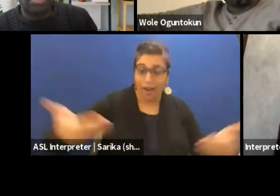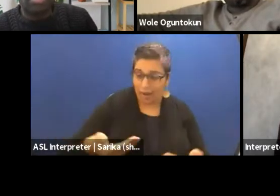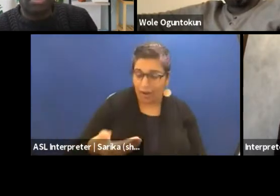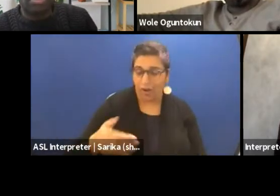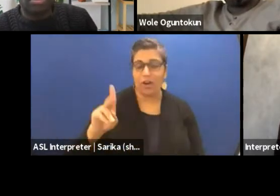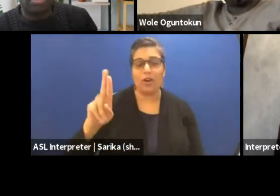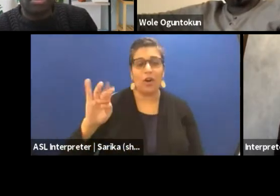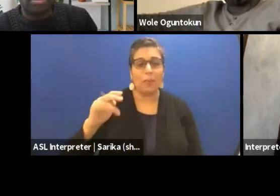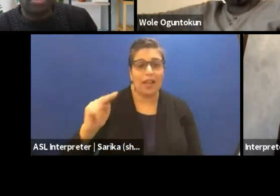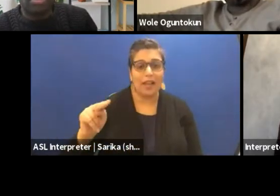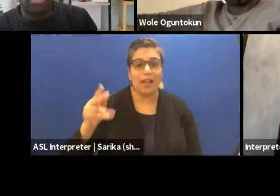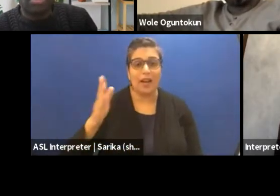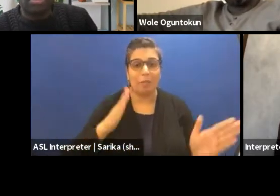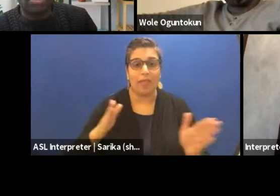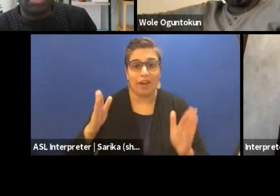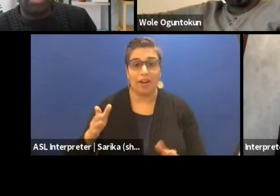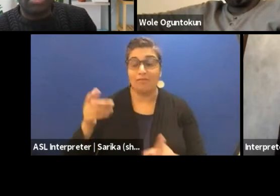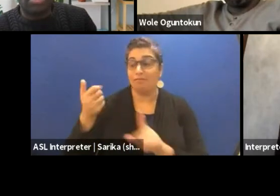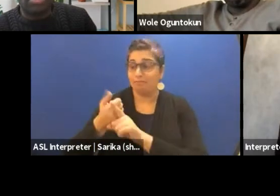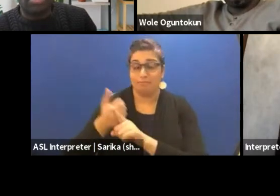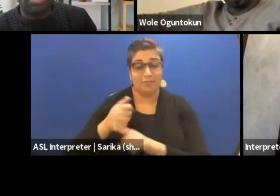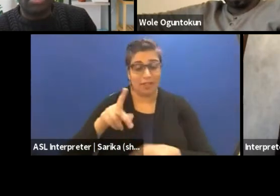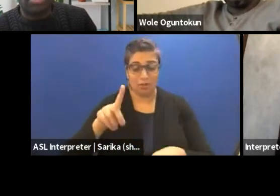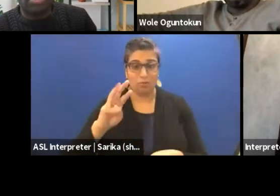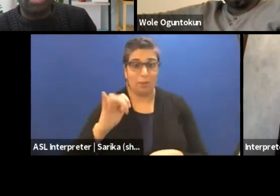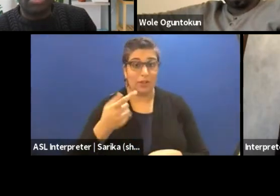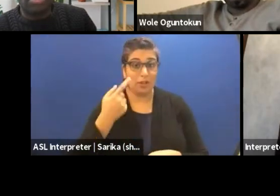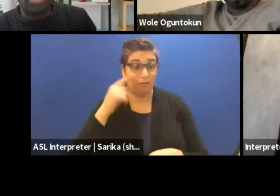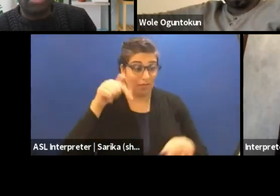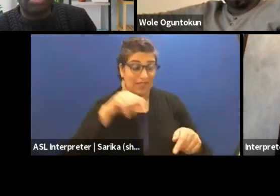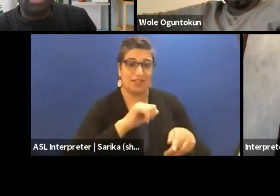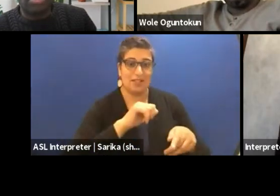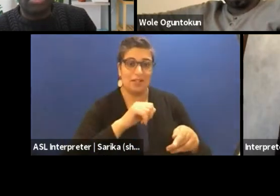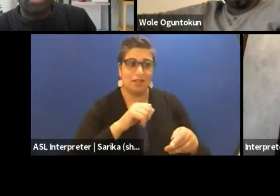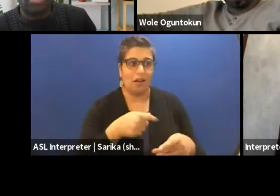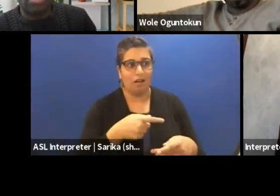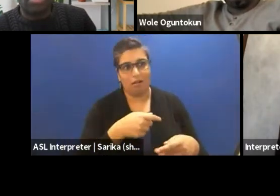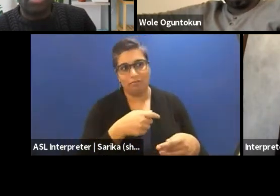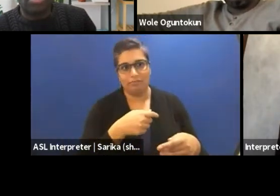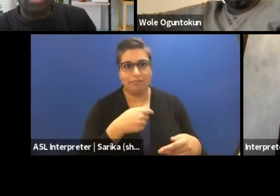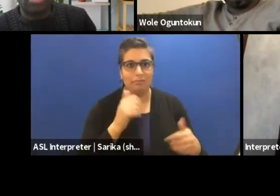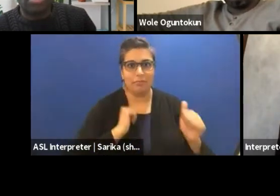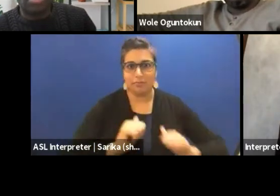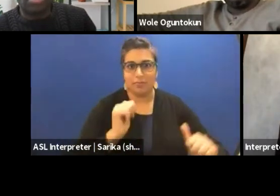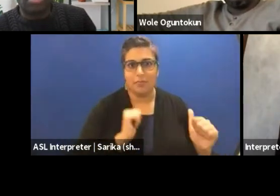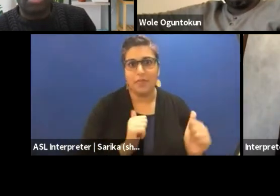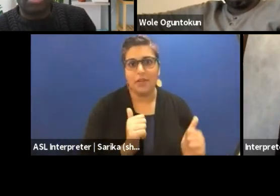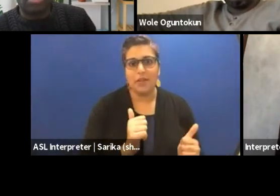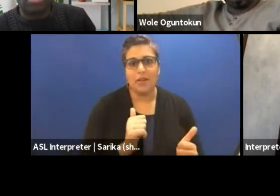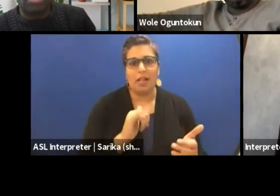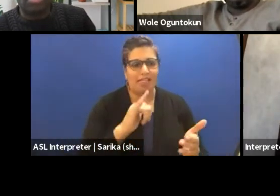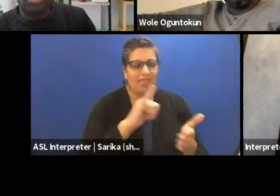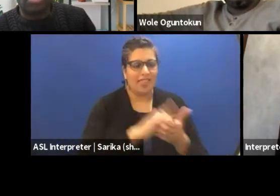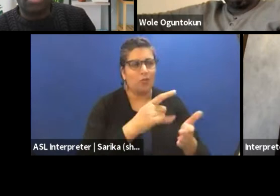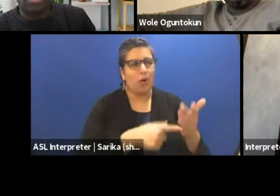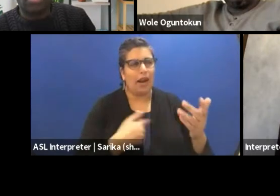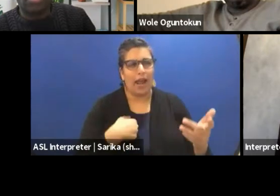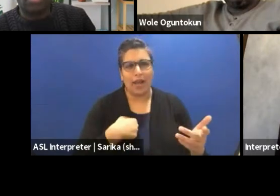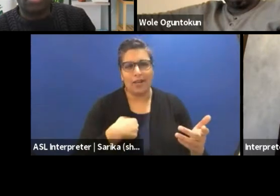and the urban planner was the dramaturg for this production. So this is what I mean that for us I focus on the function